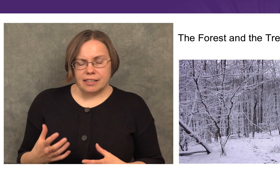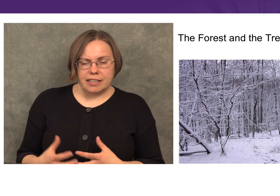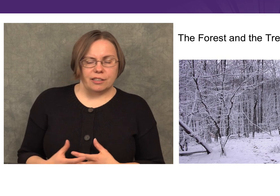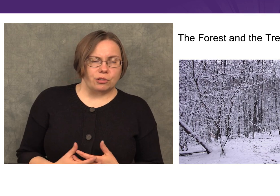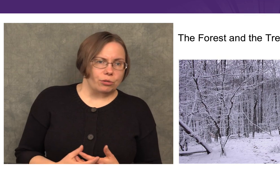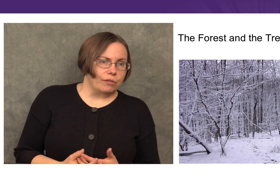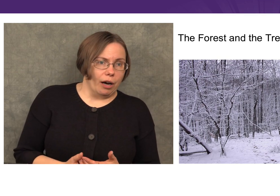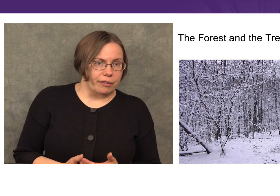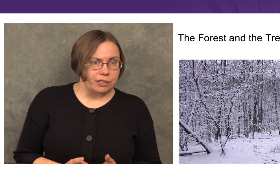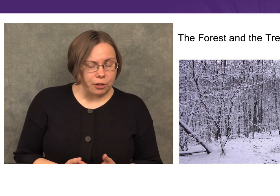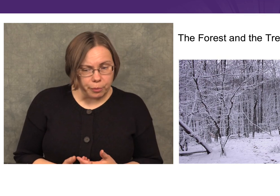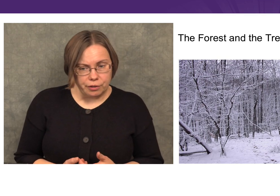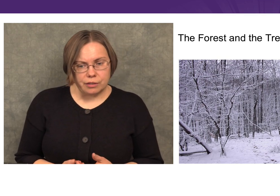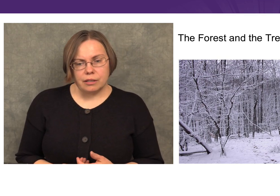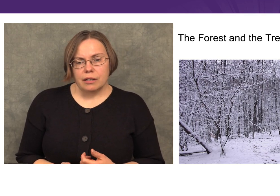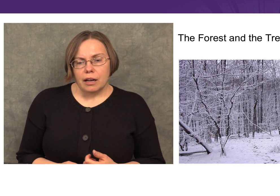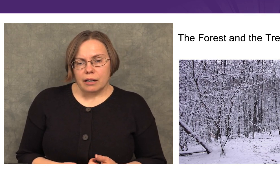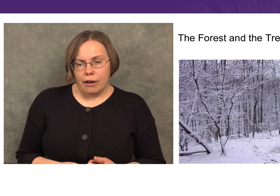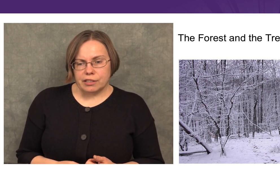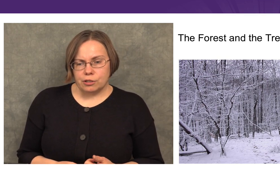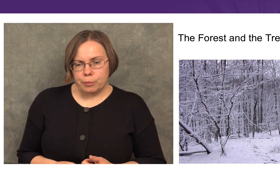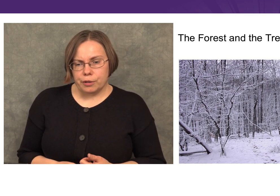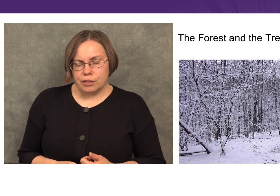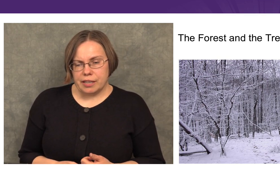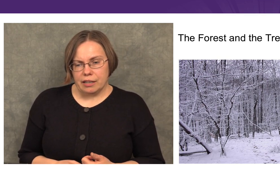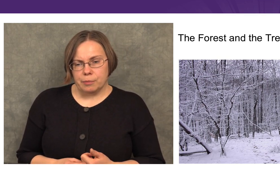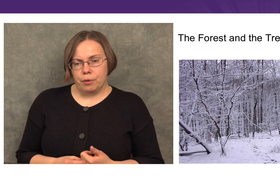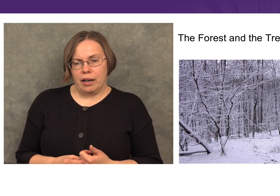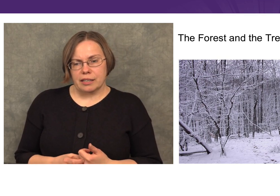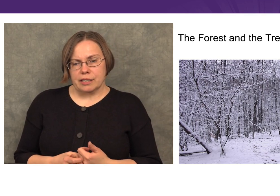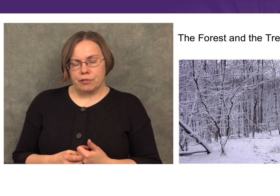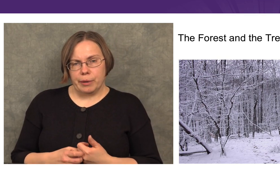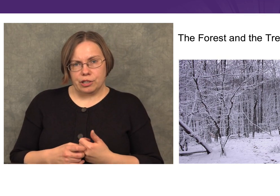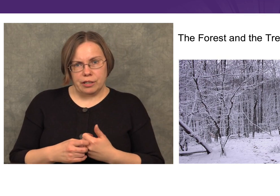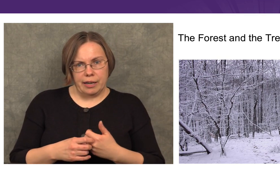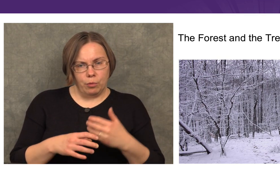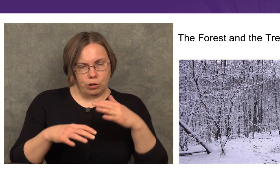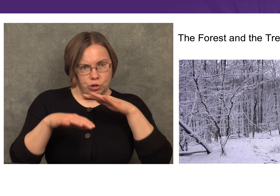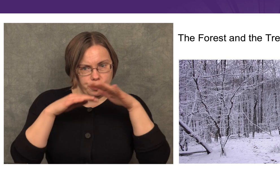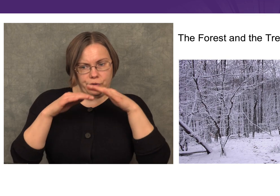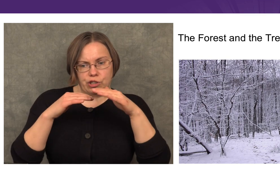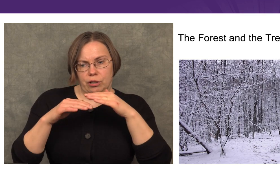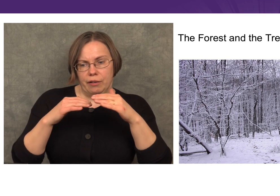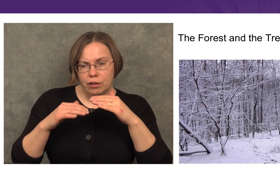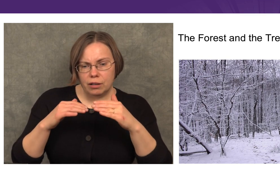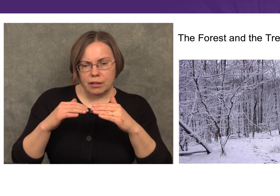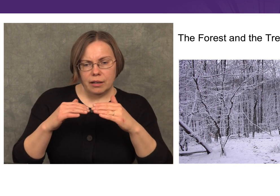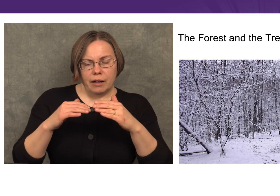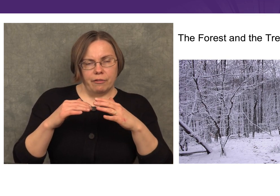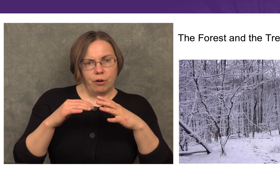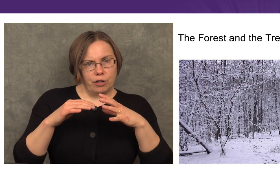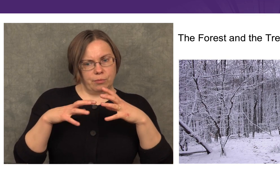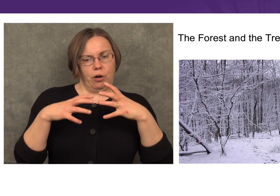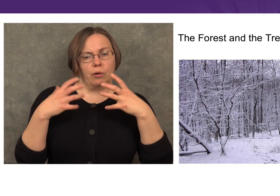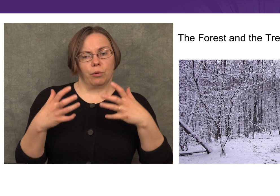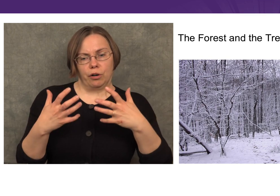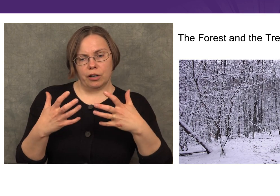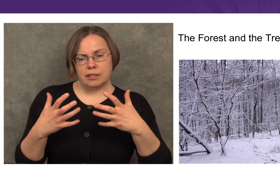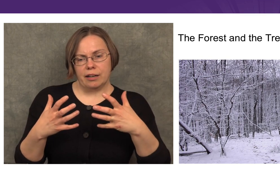This indeed is true of novice interpreters. Novice interpreters tend to process information at a more superficial level, focused more on words